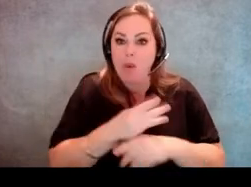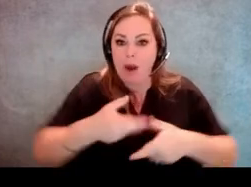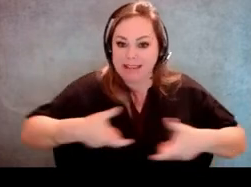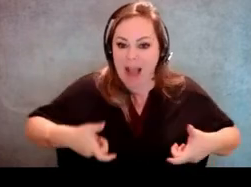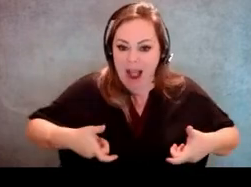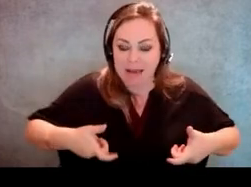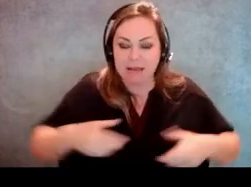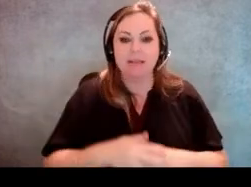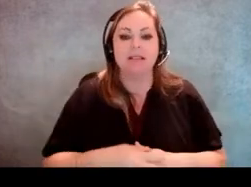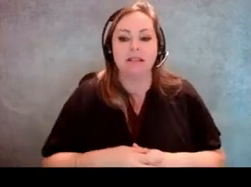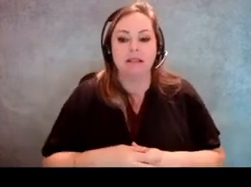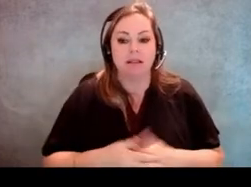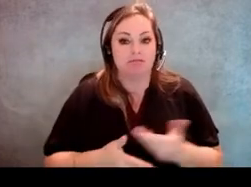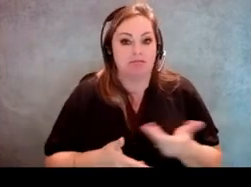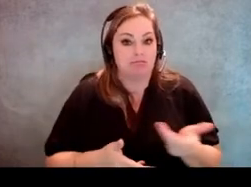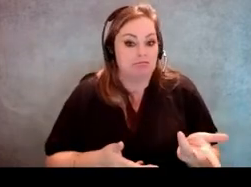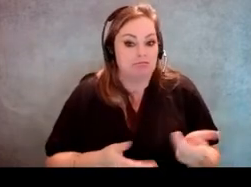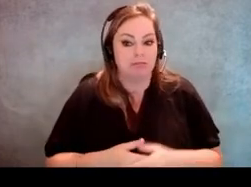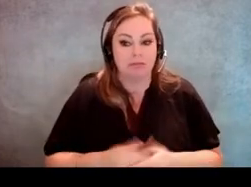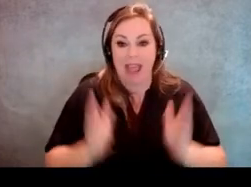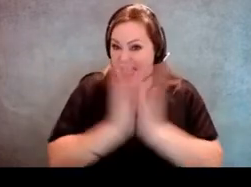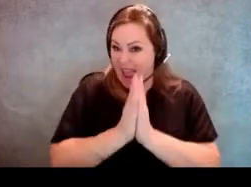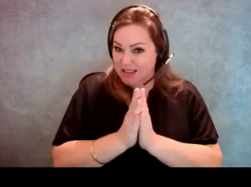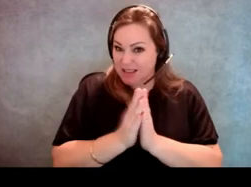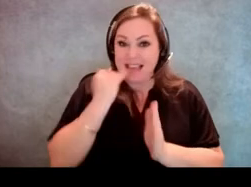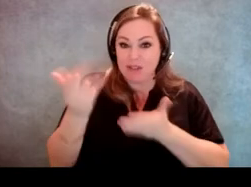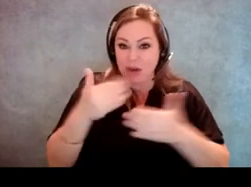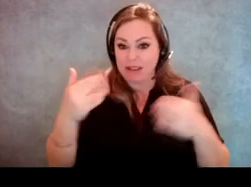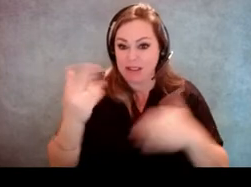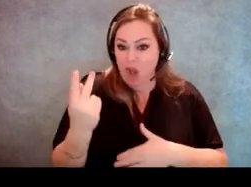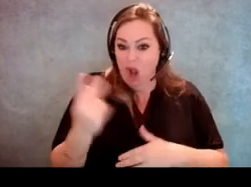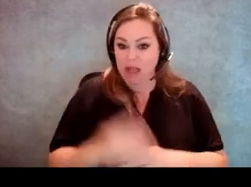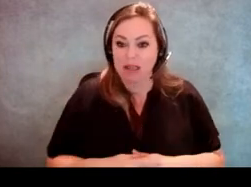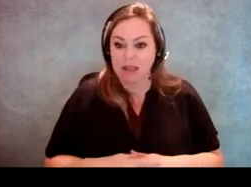is it okay to ask if it's a service dog? [Jeff Miller] It is.